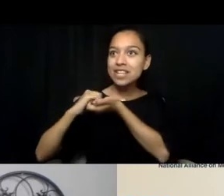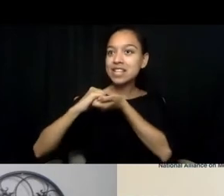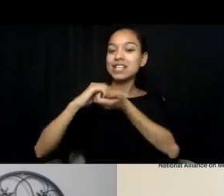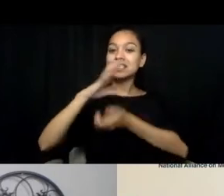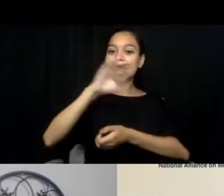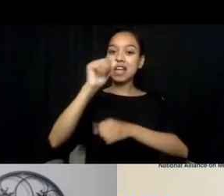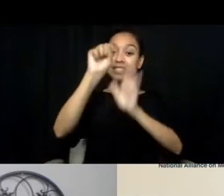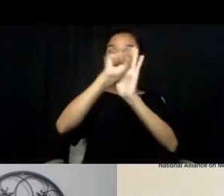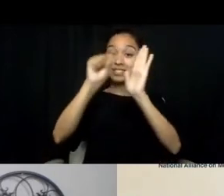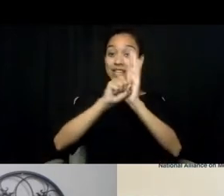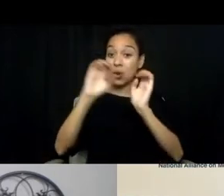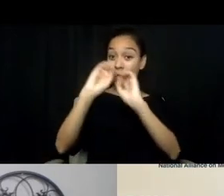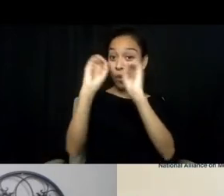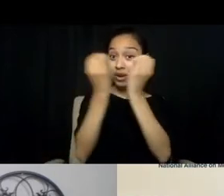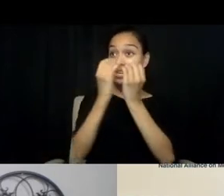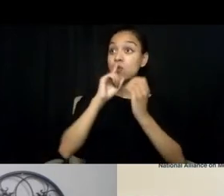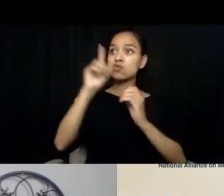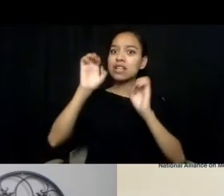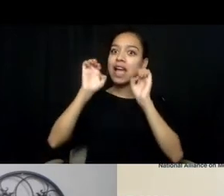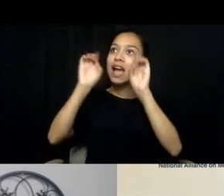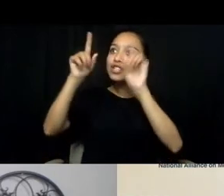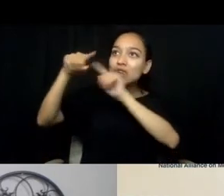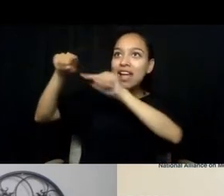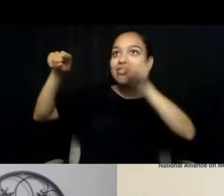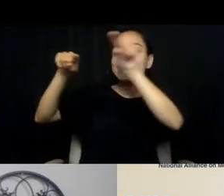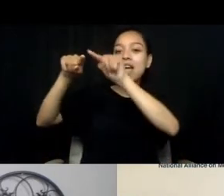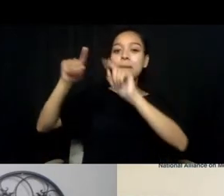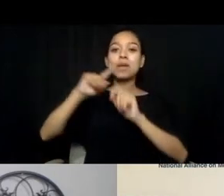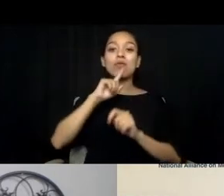and we've also created an advocacy toolkit,